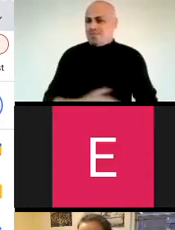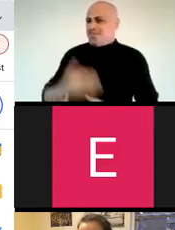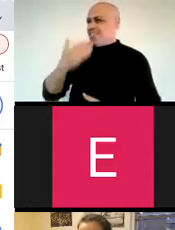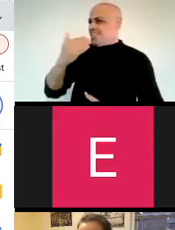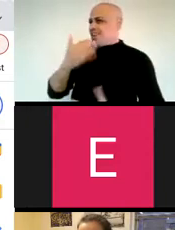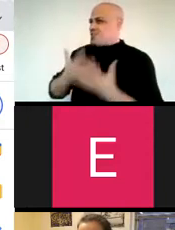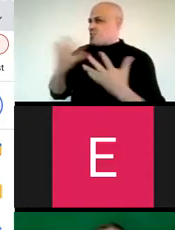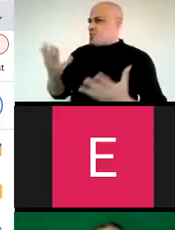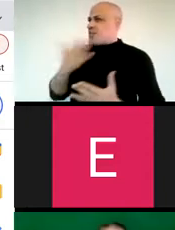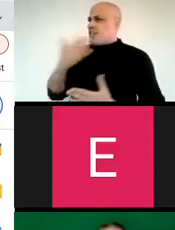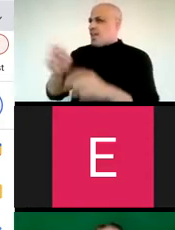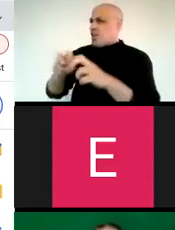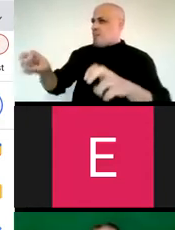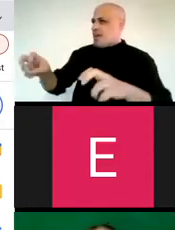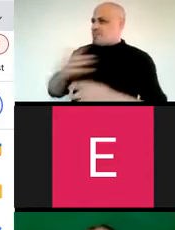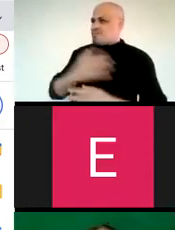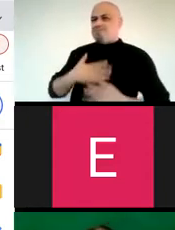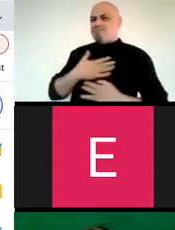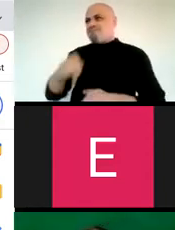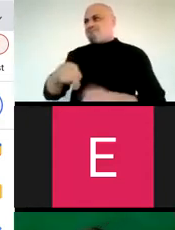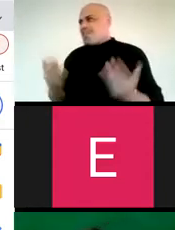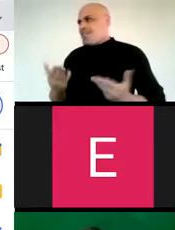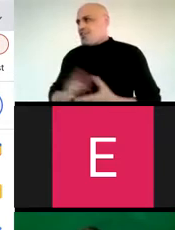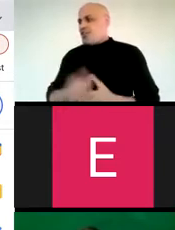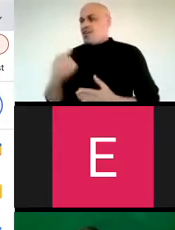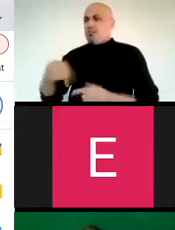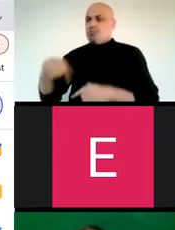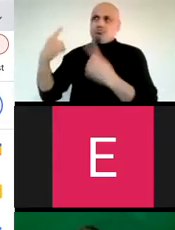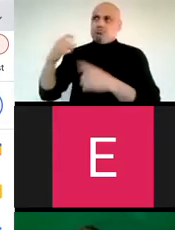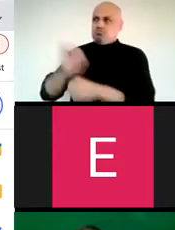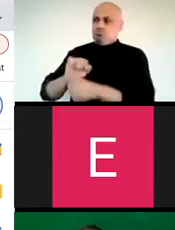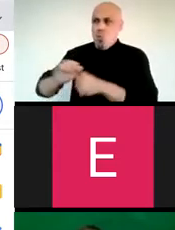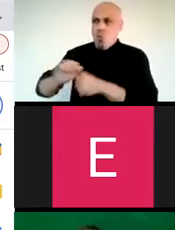Thank you so much, Christina and my esteemed panelists. This is a joy to be here after all